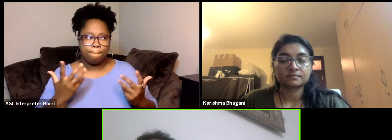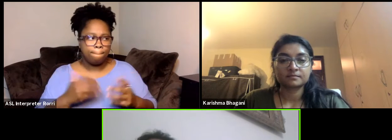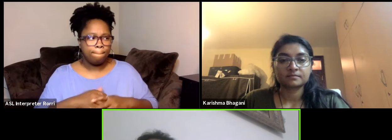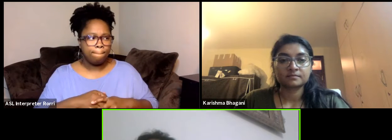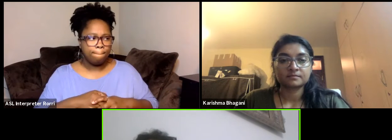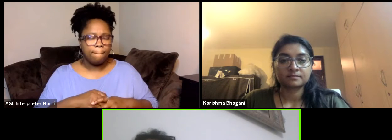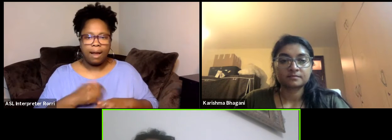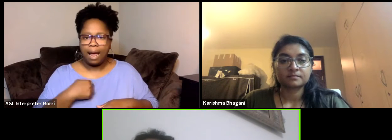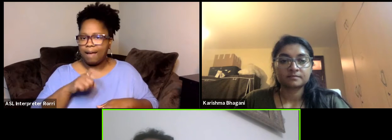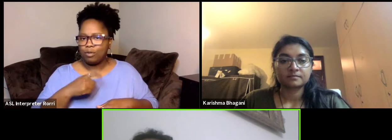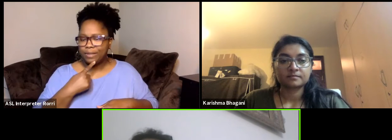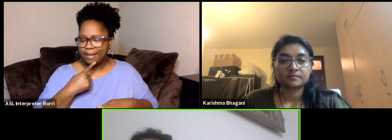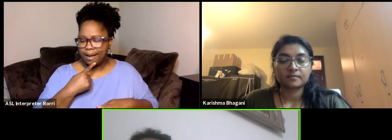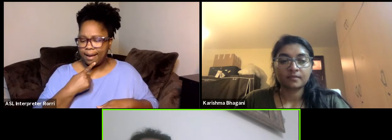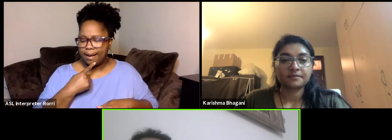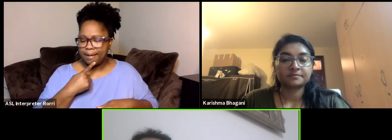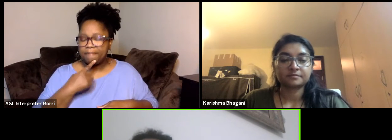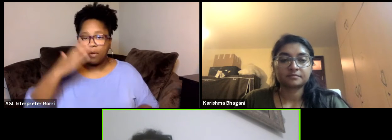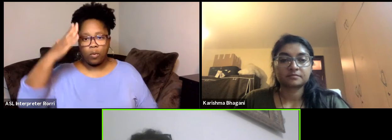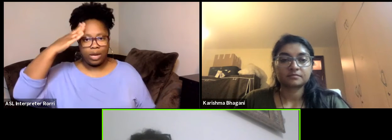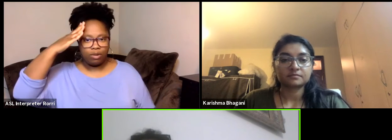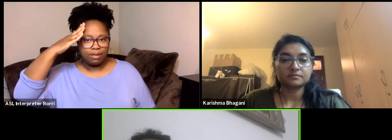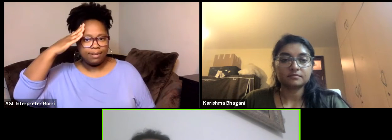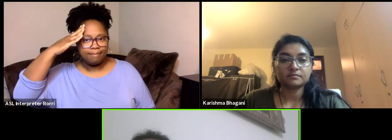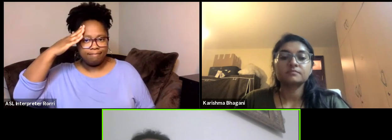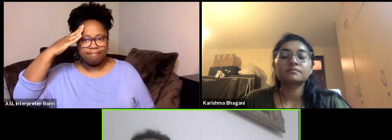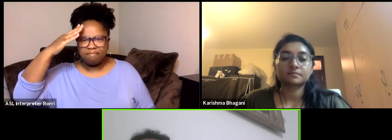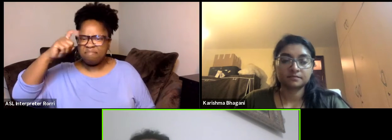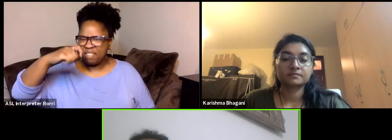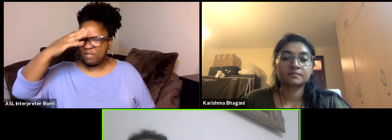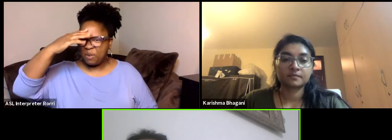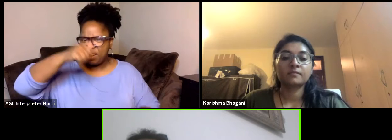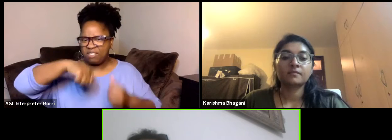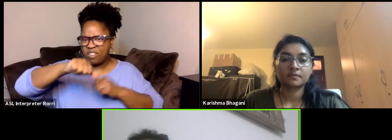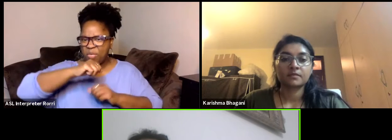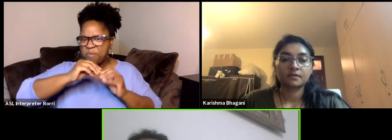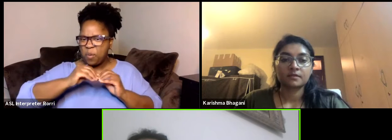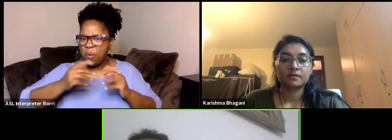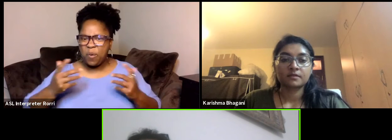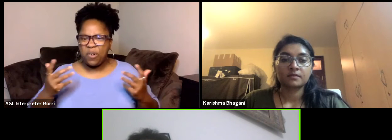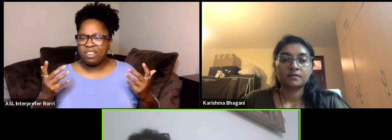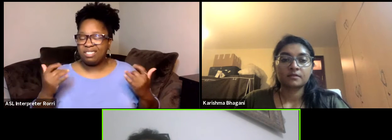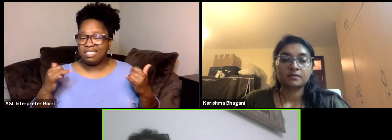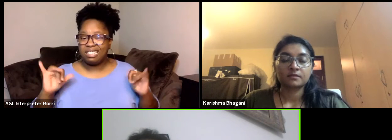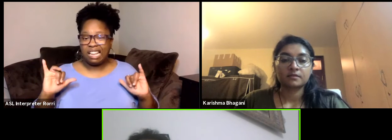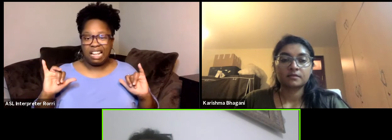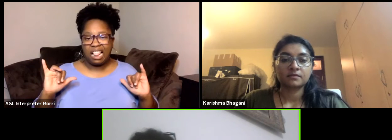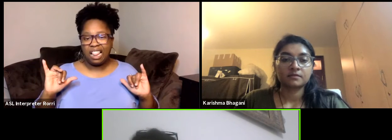Awareness, we really need to know more each other. There is really still a little content